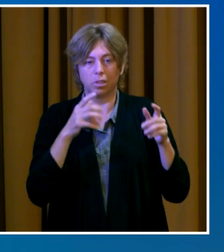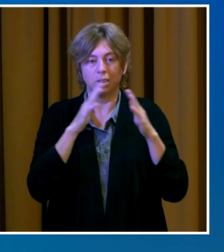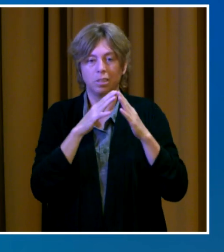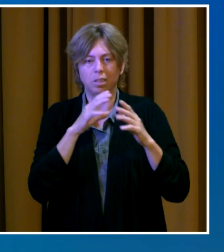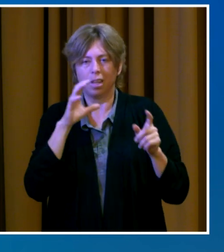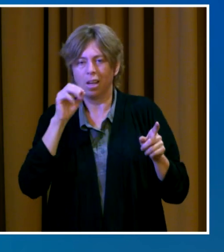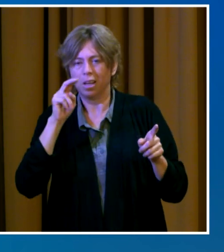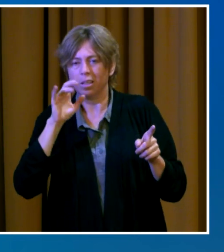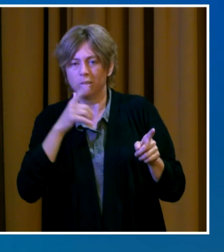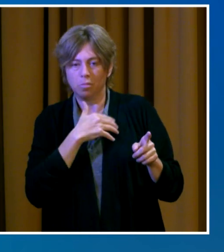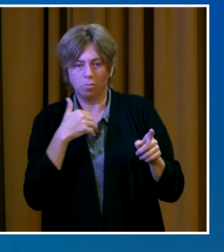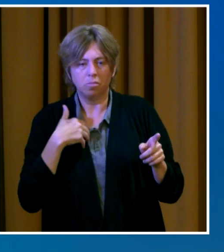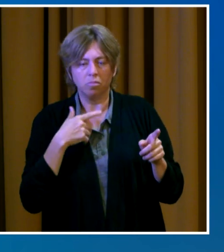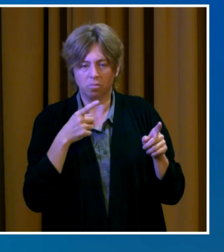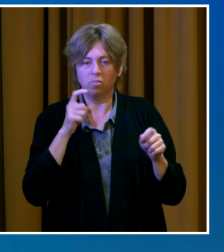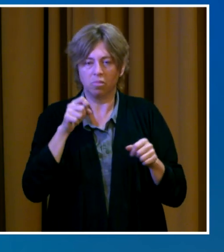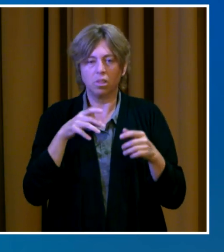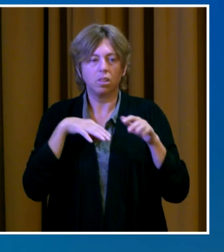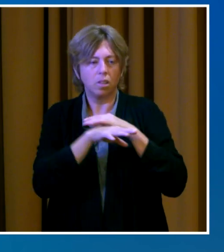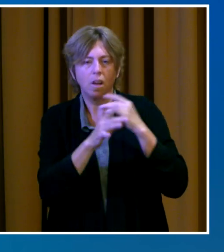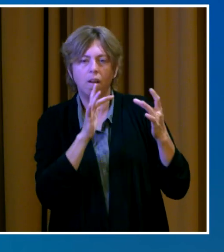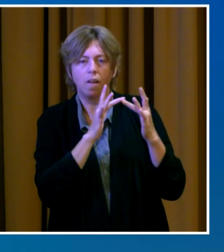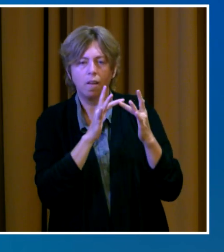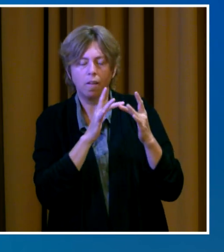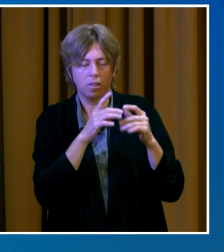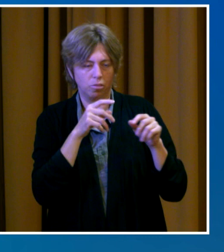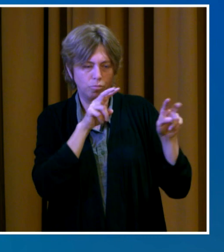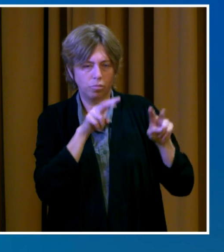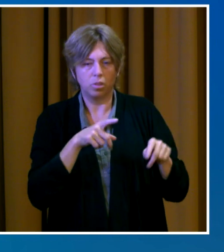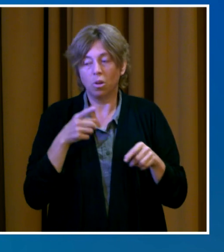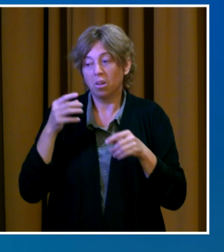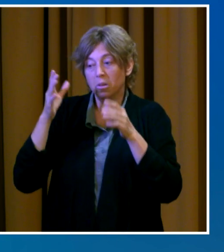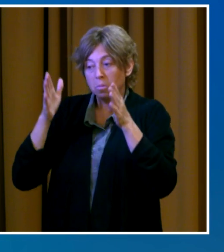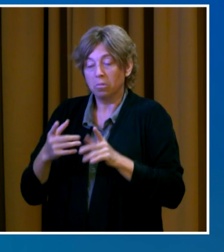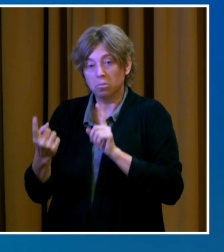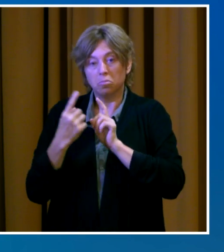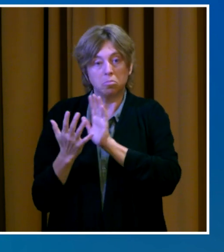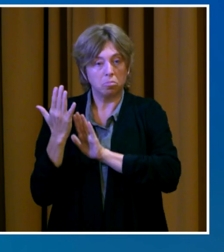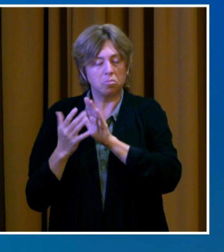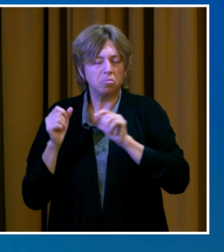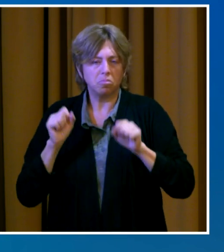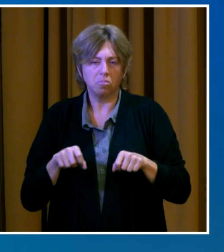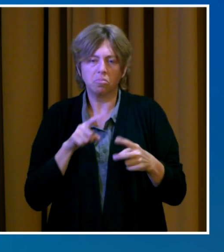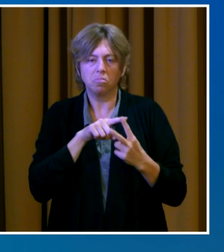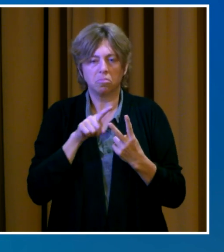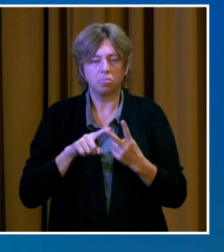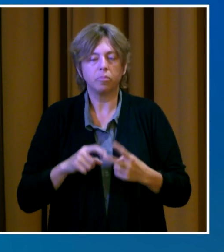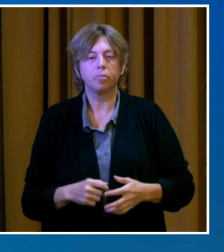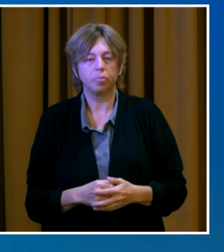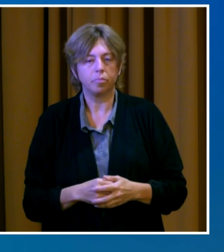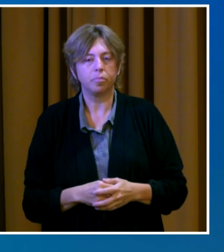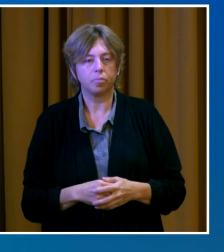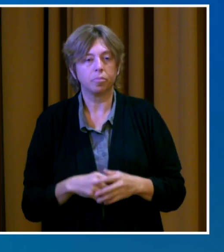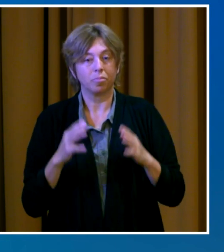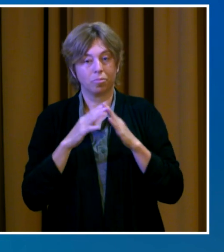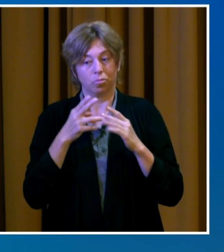City's permit center and customer service desk here at City Hall is now open with limited hours on Mondays and